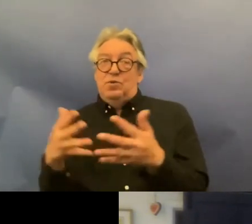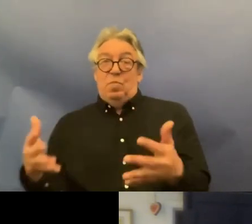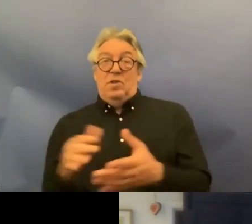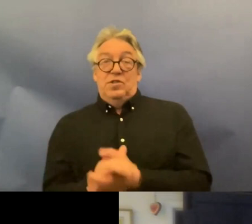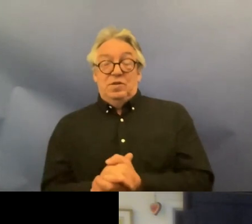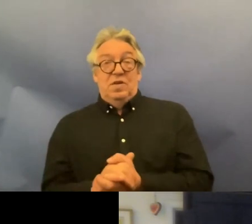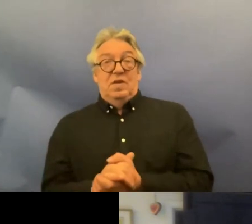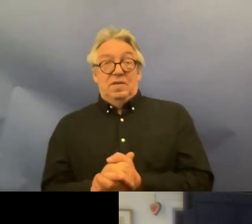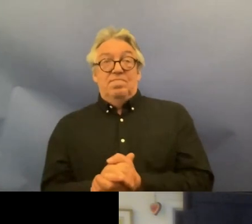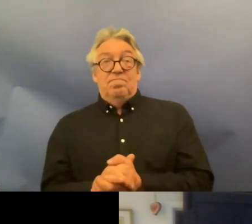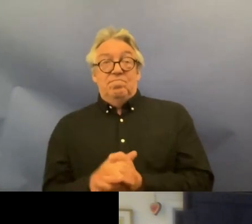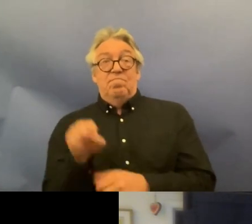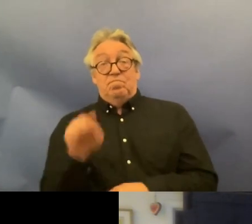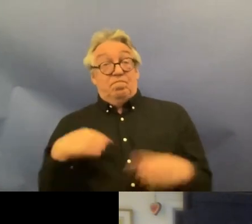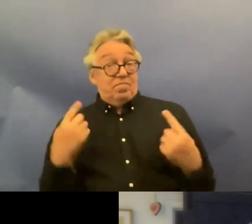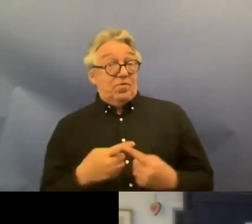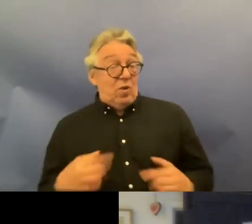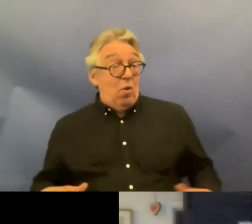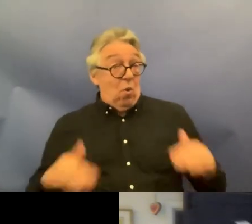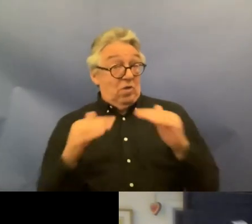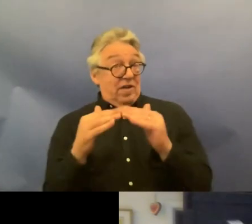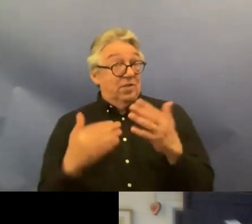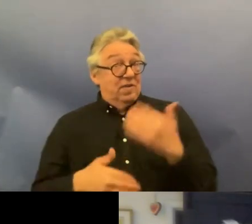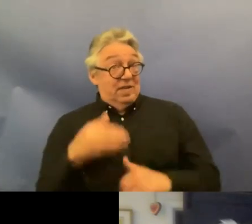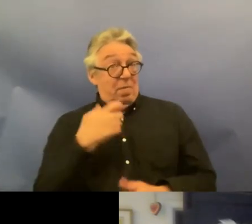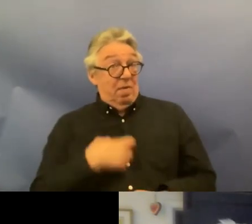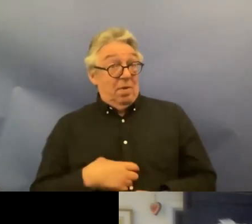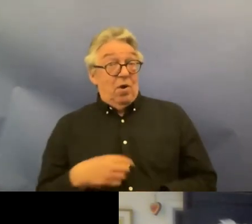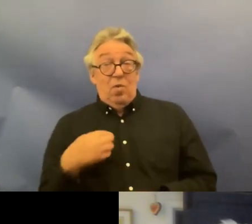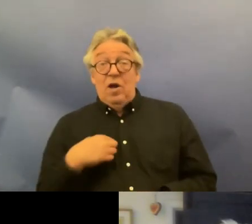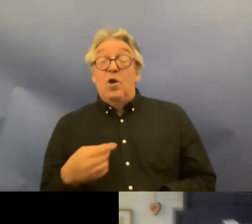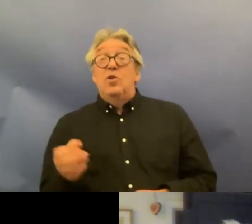something that we as organizations of persons with disabilities are so aware